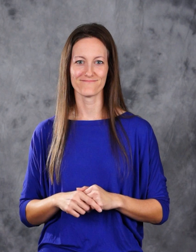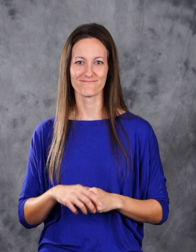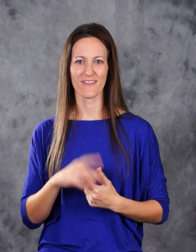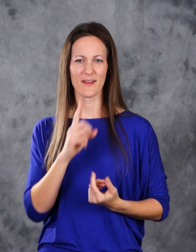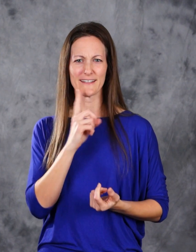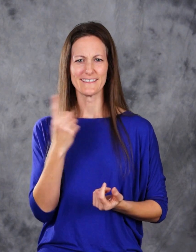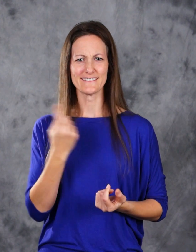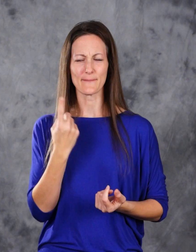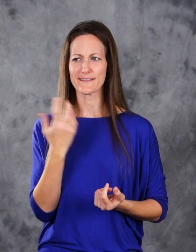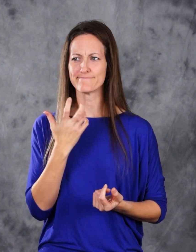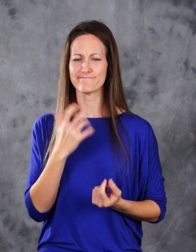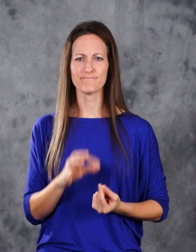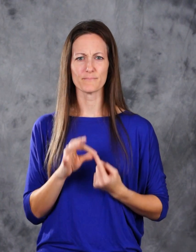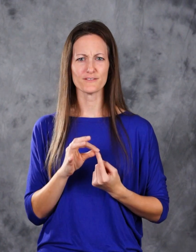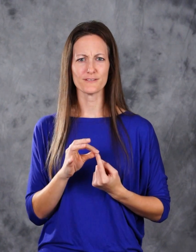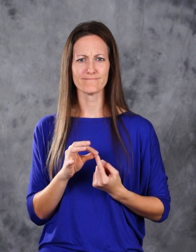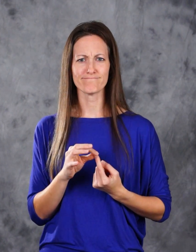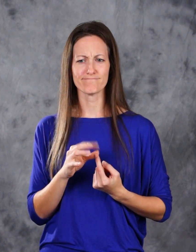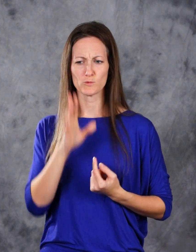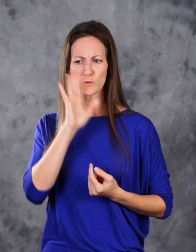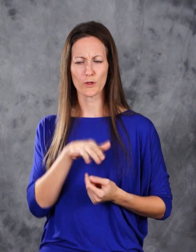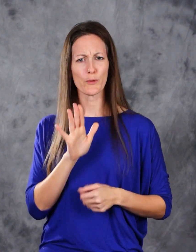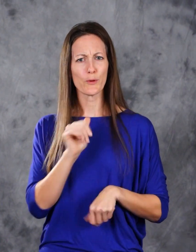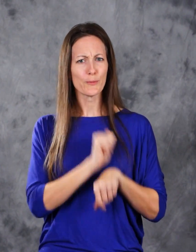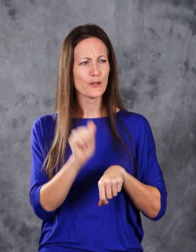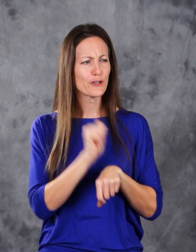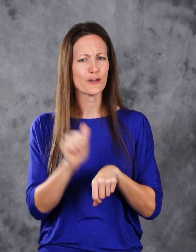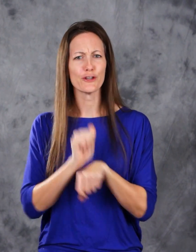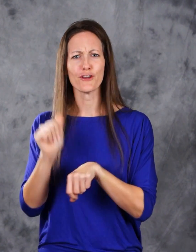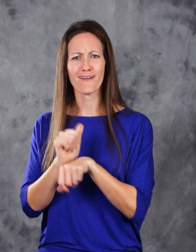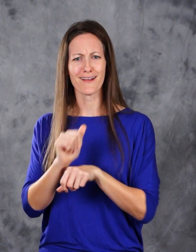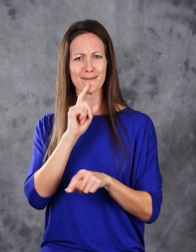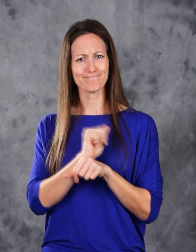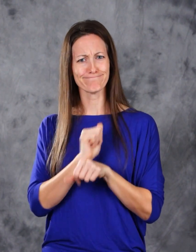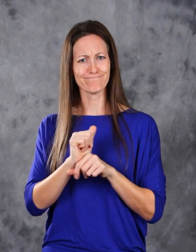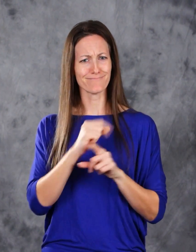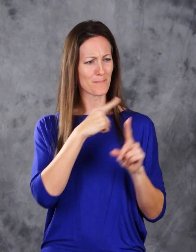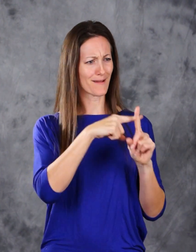There is something incredible about knowing your work